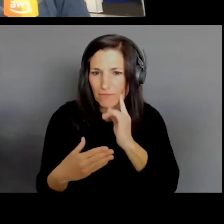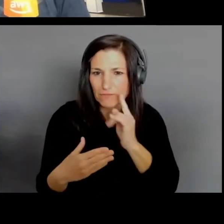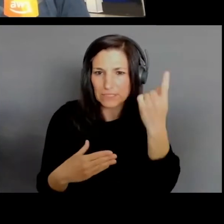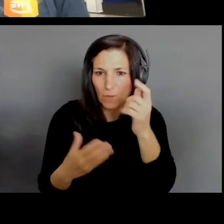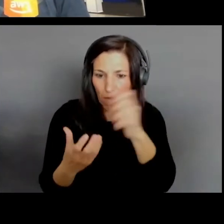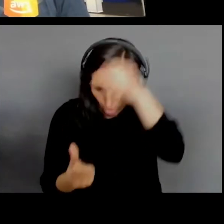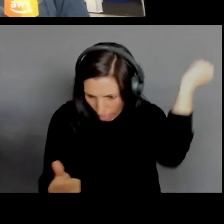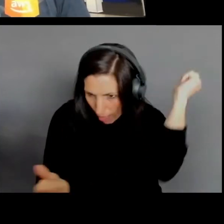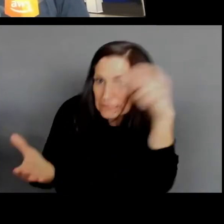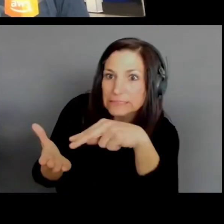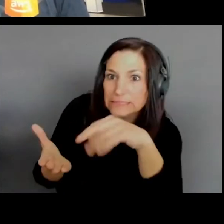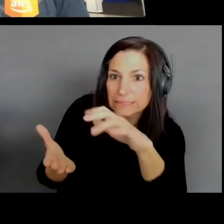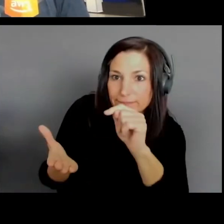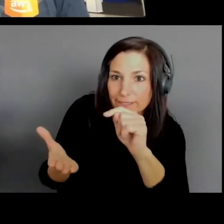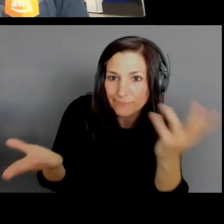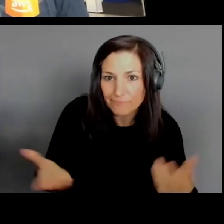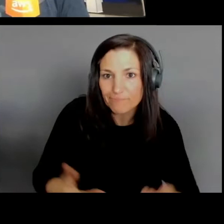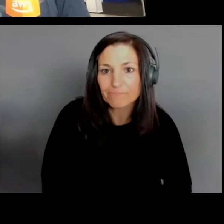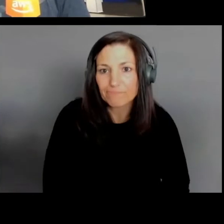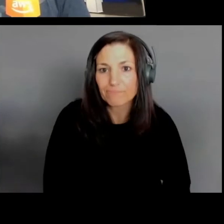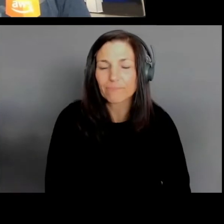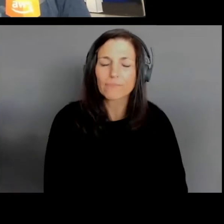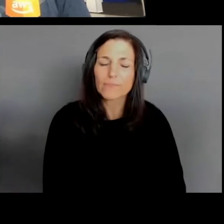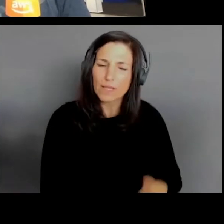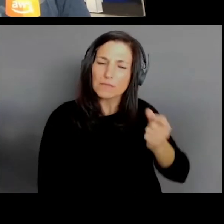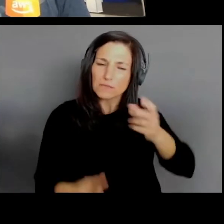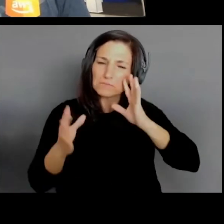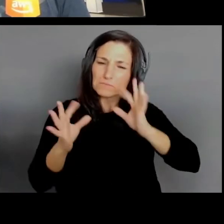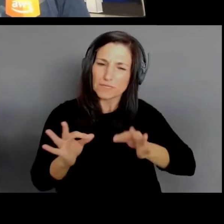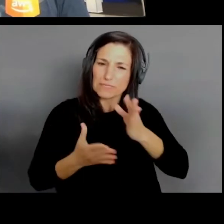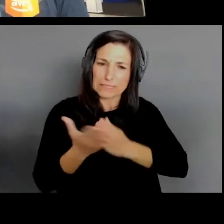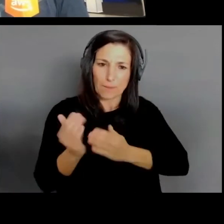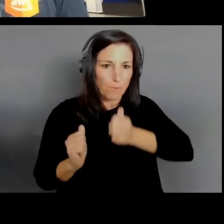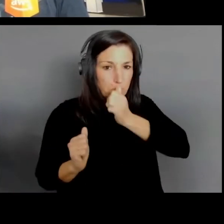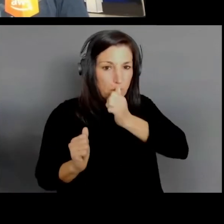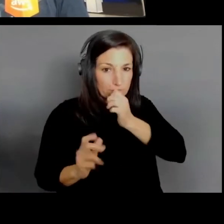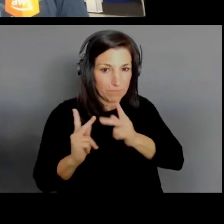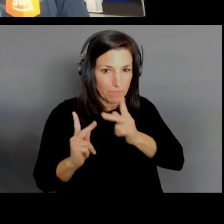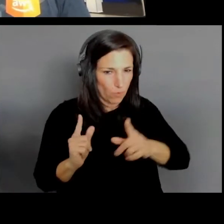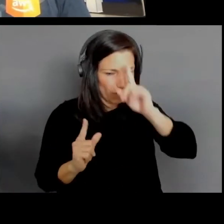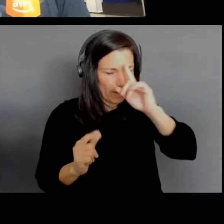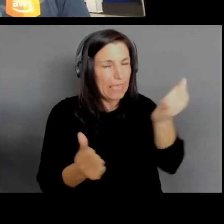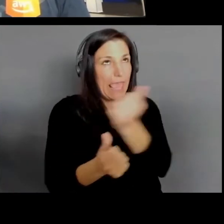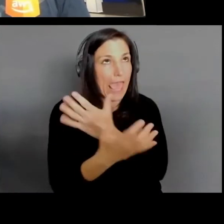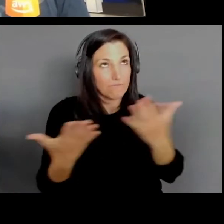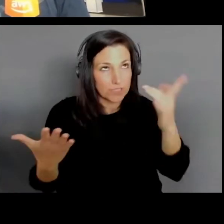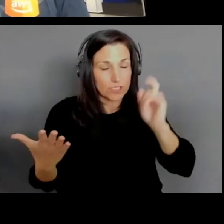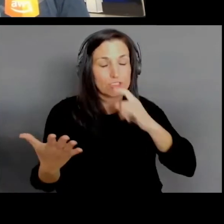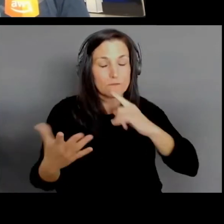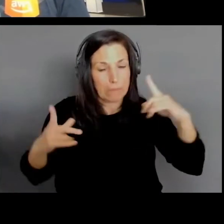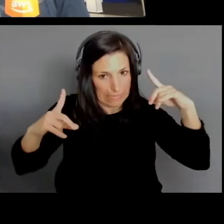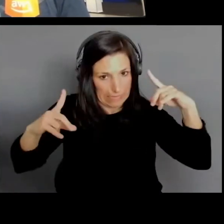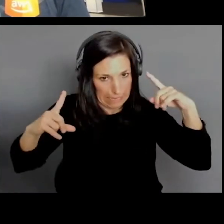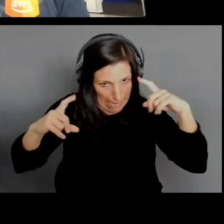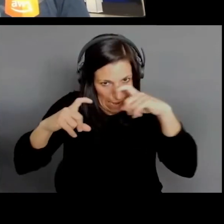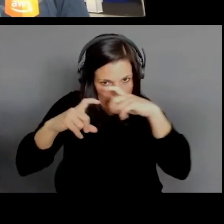There are definitely privacy people who think everything should always be end-to-end encrypted. And quite honestly, I think we'll get there at some point in time.